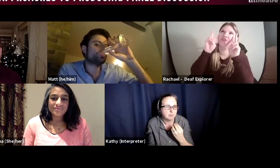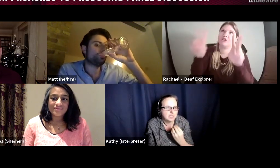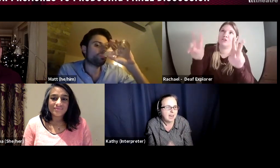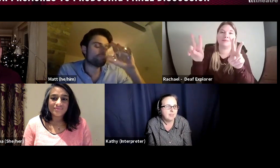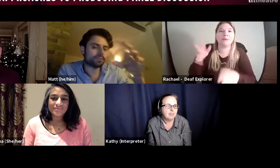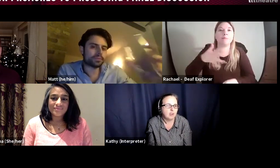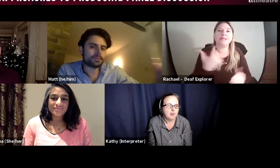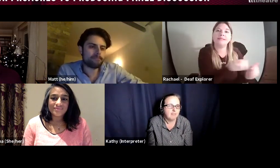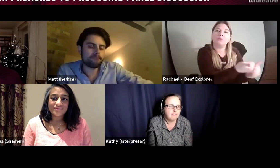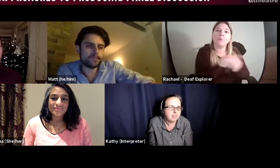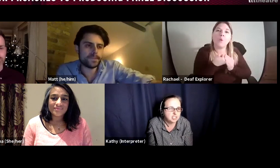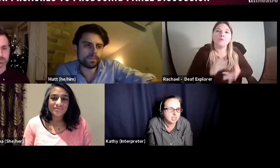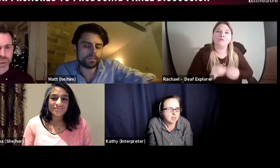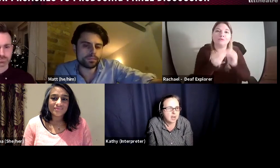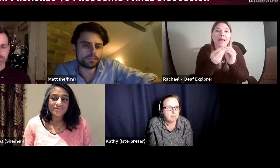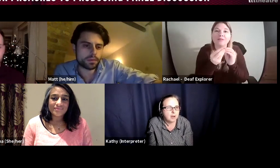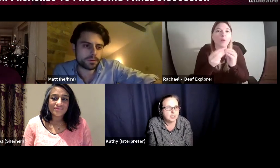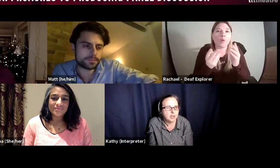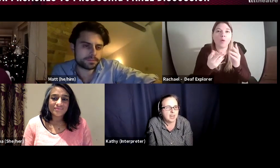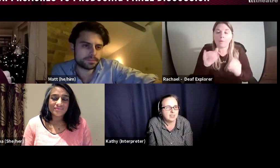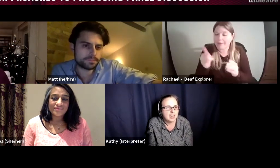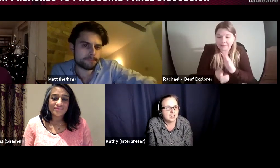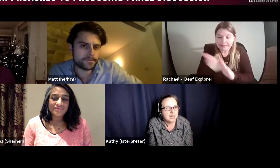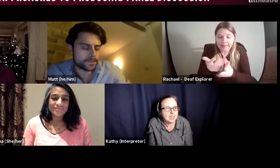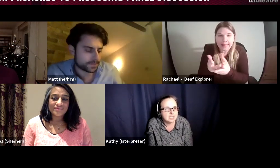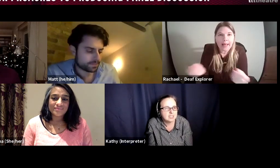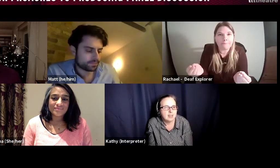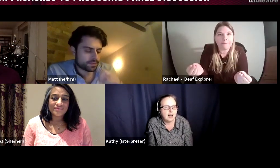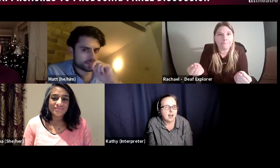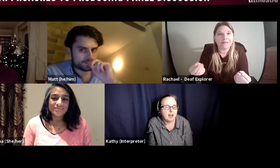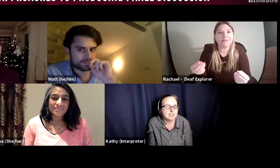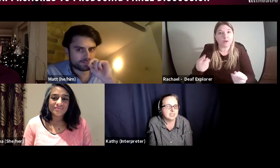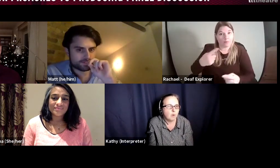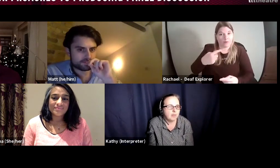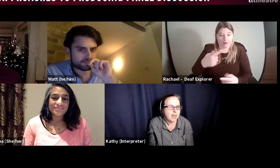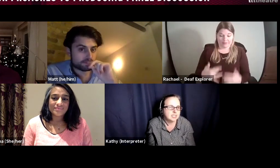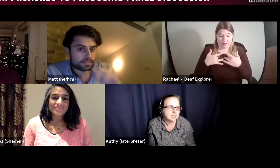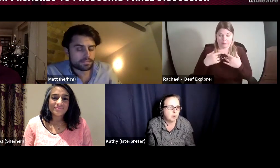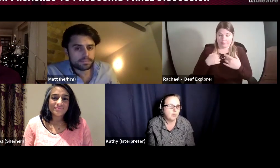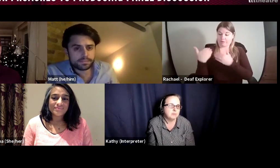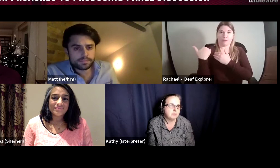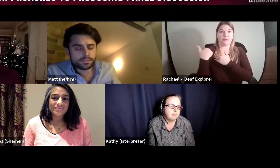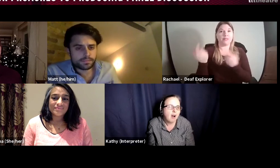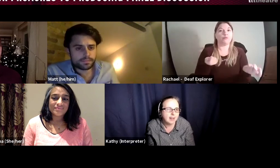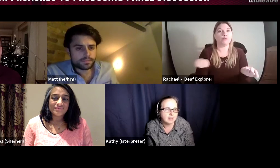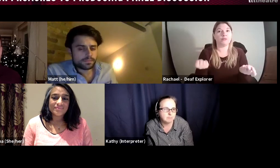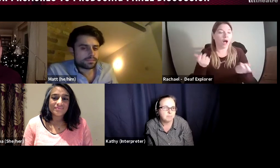talent, they've got a vision, but they need someone there to support them to be behind them,